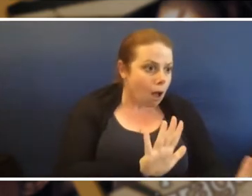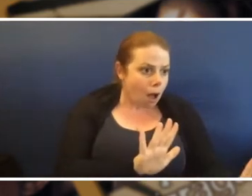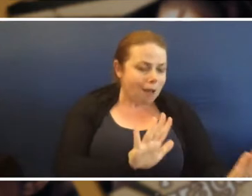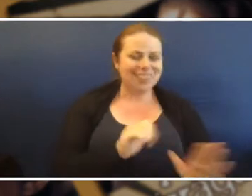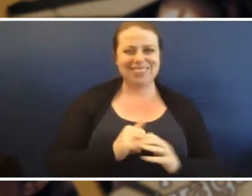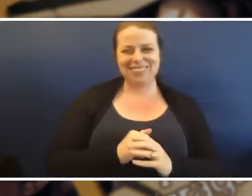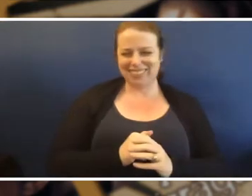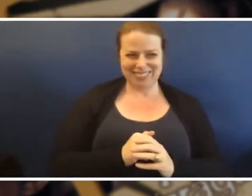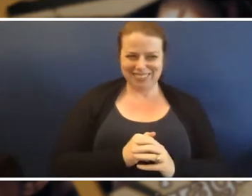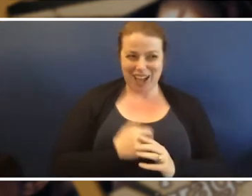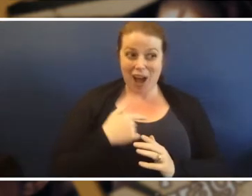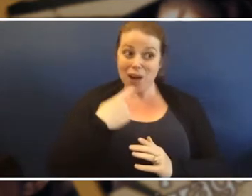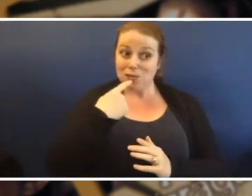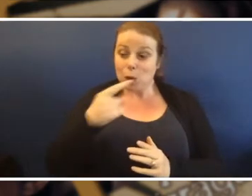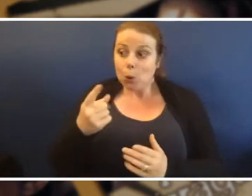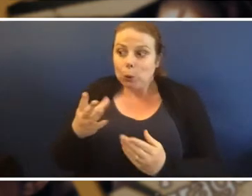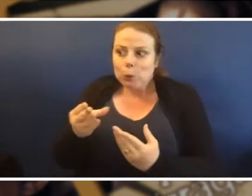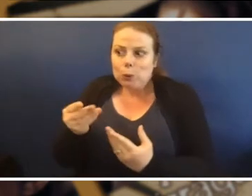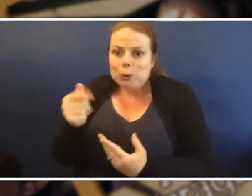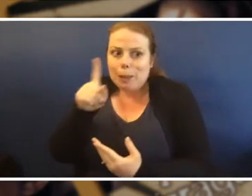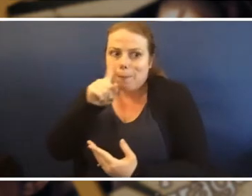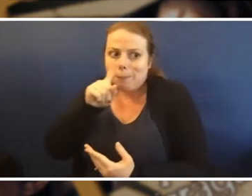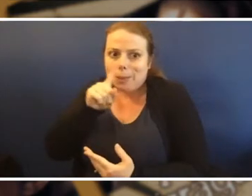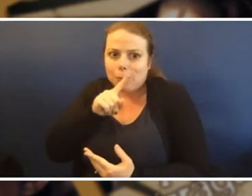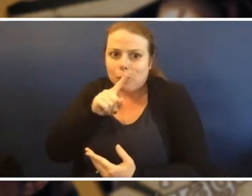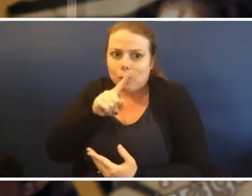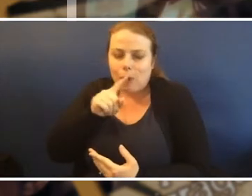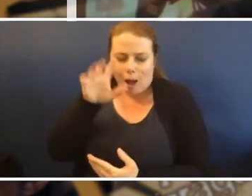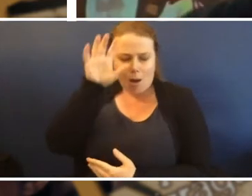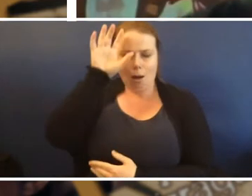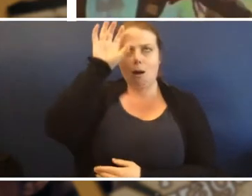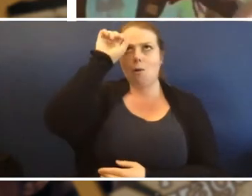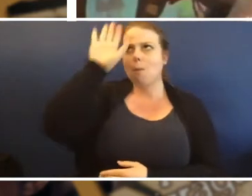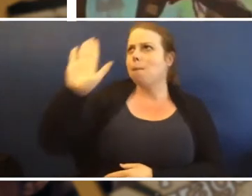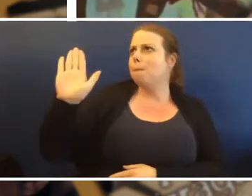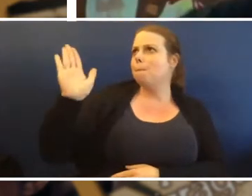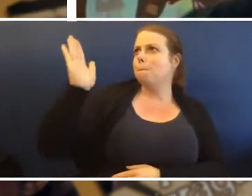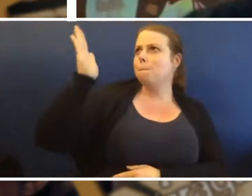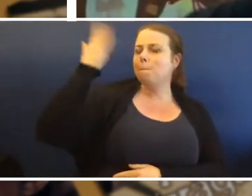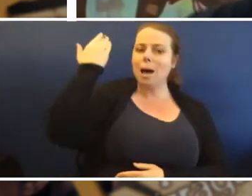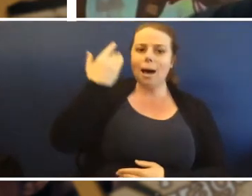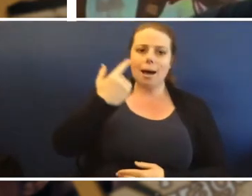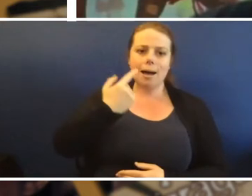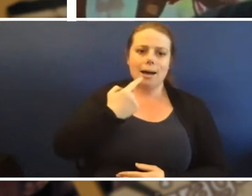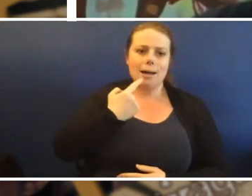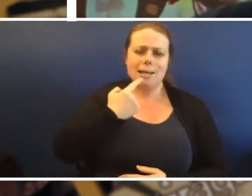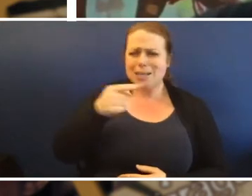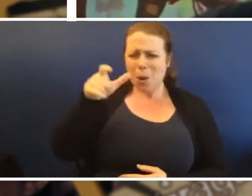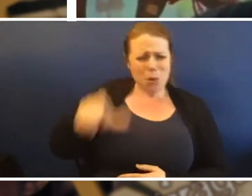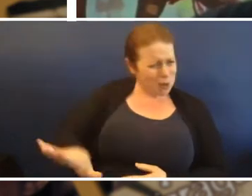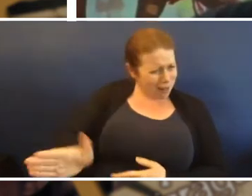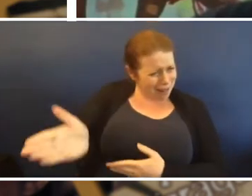I've told this to some people and I remember I told it to someone like